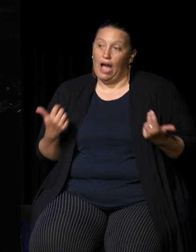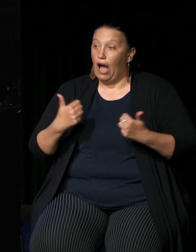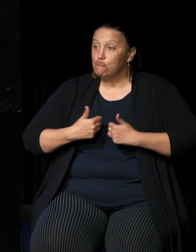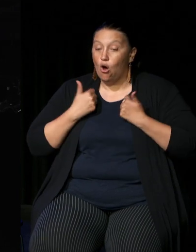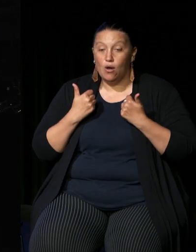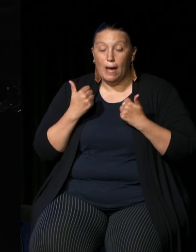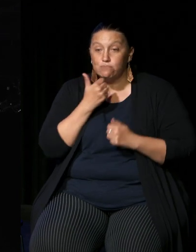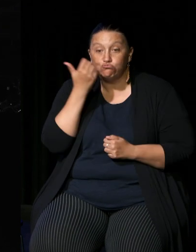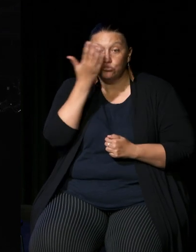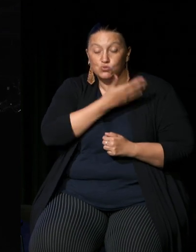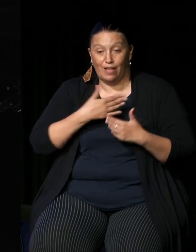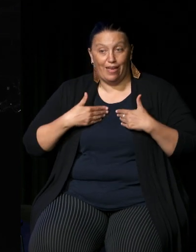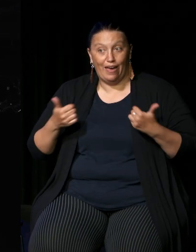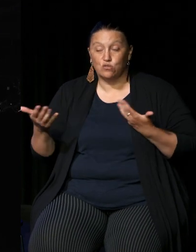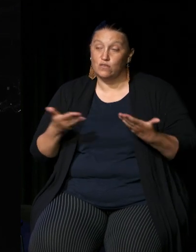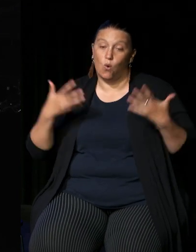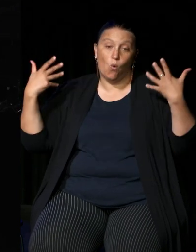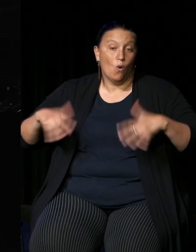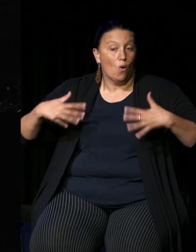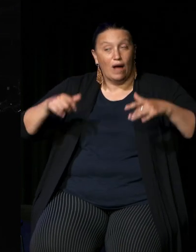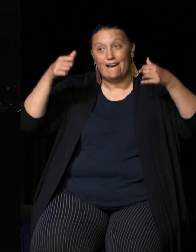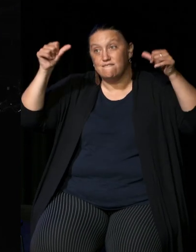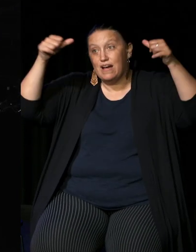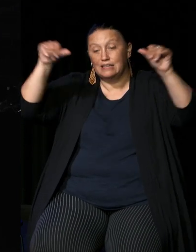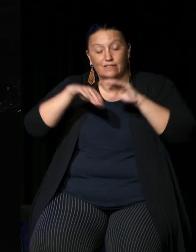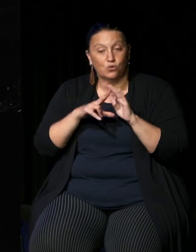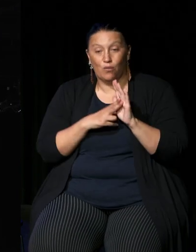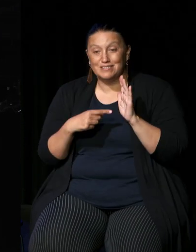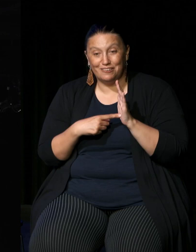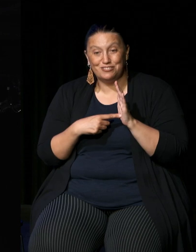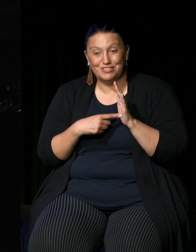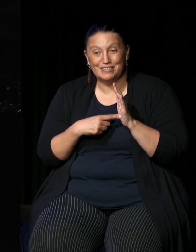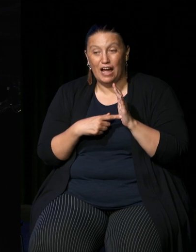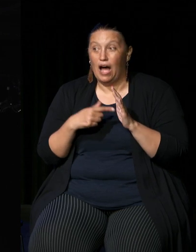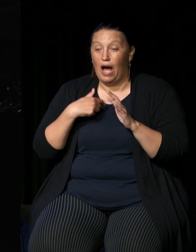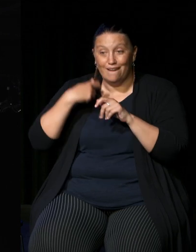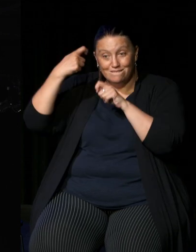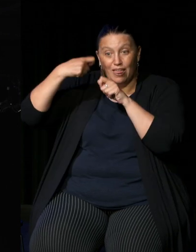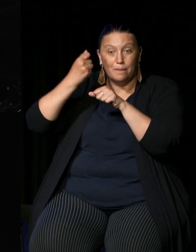highly you know effective services in the Northern Territory you know I'm a filmmaker because I came